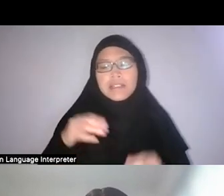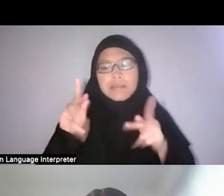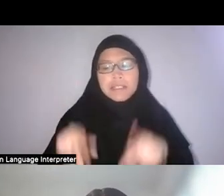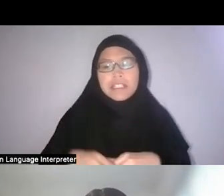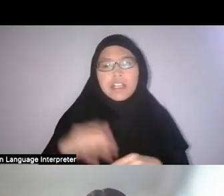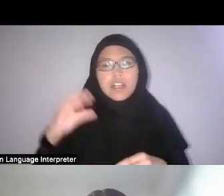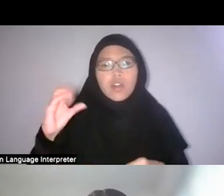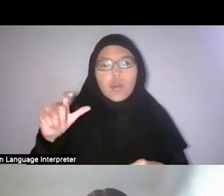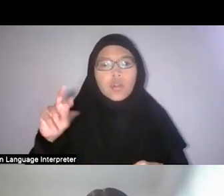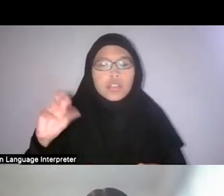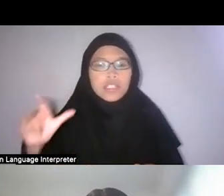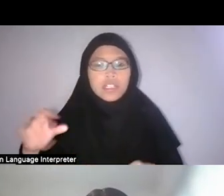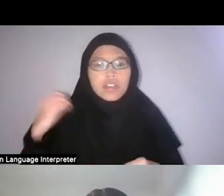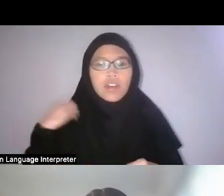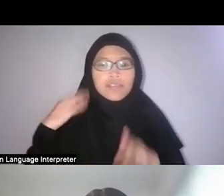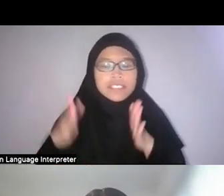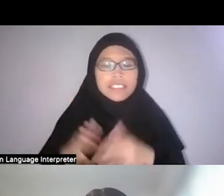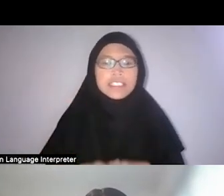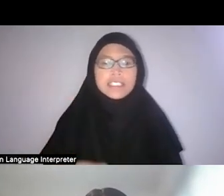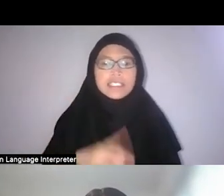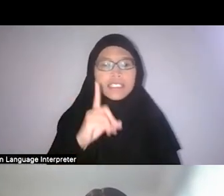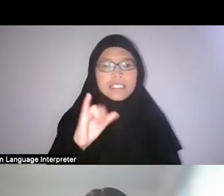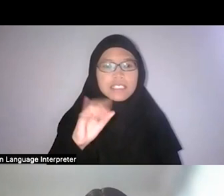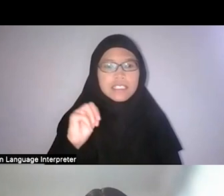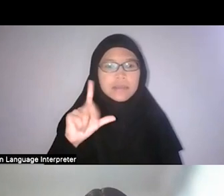Gimlette did also credit local knowledge in his work.